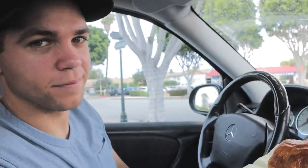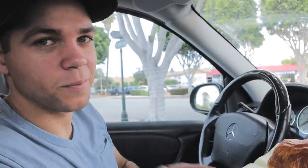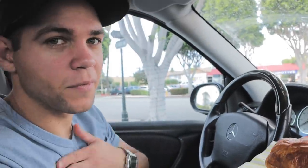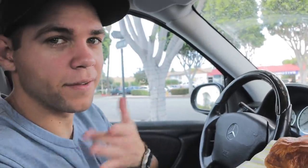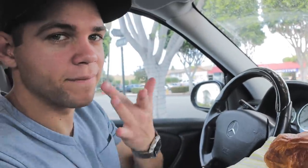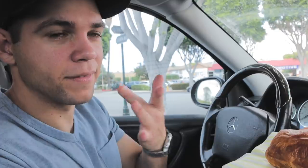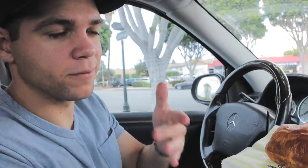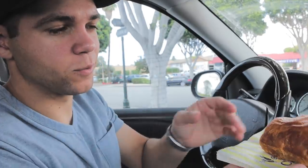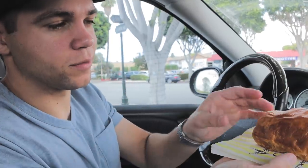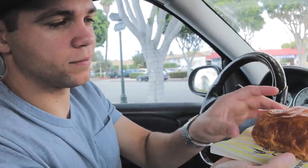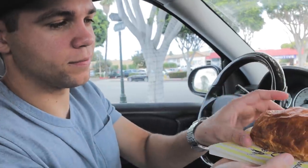My favorite.